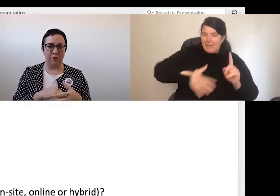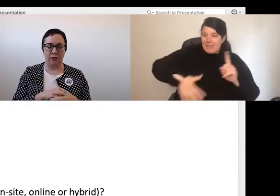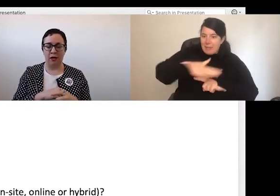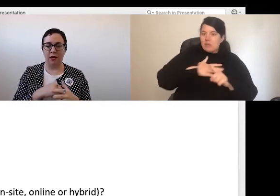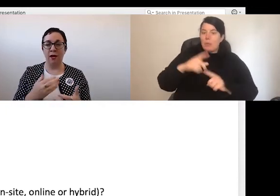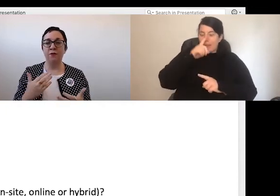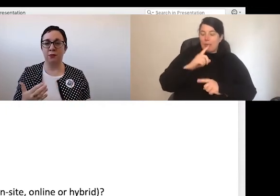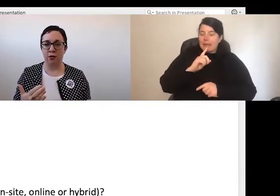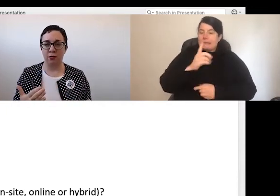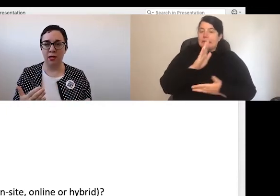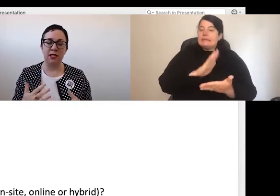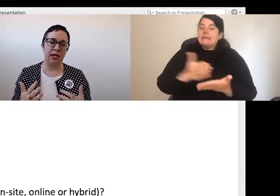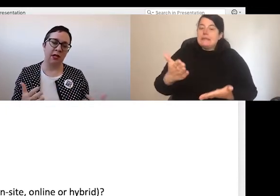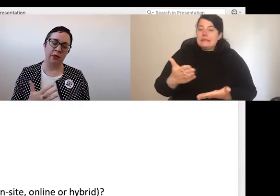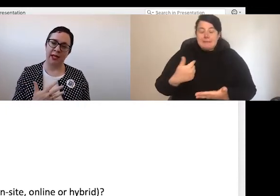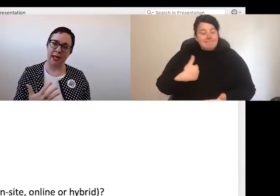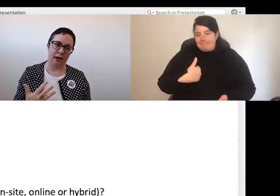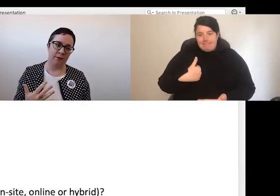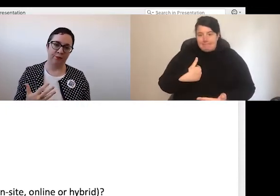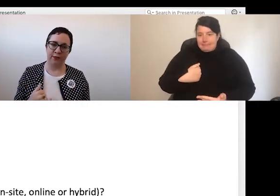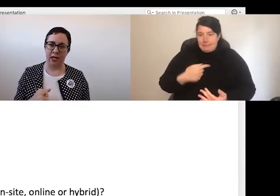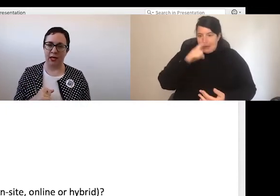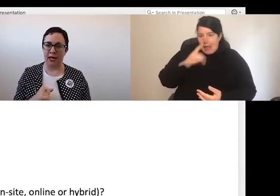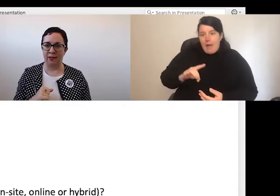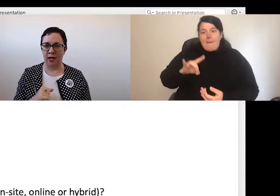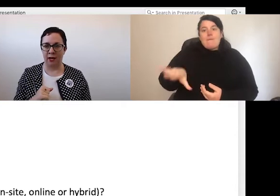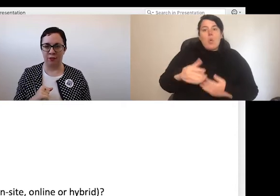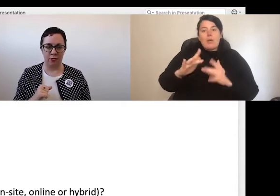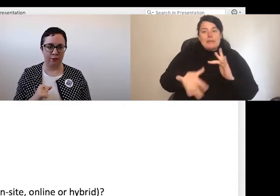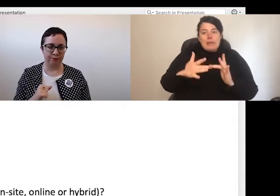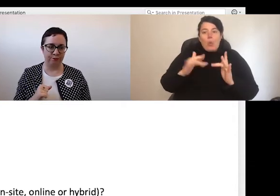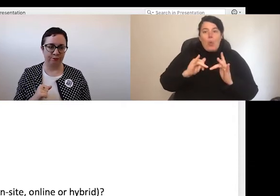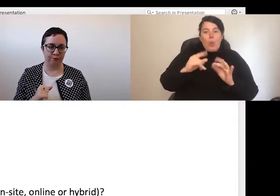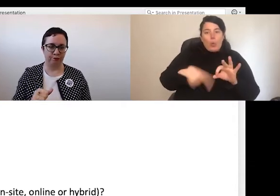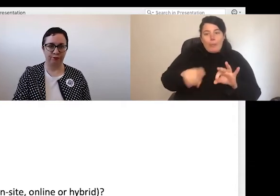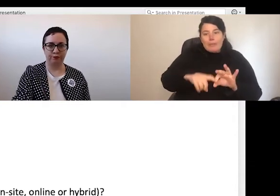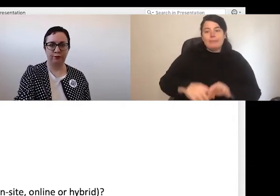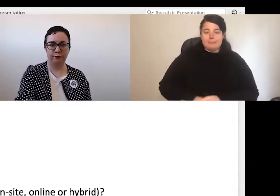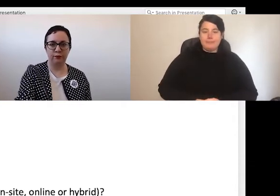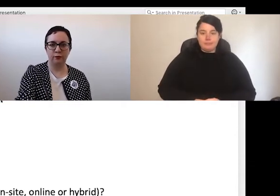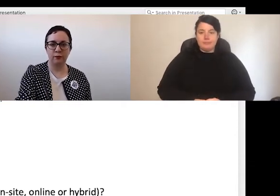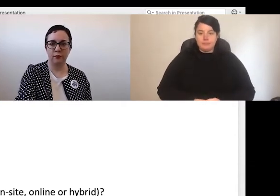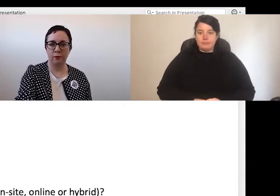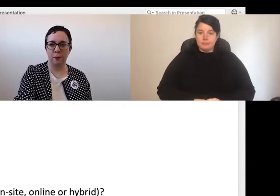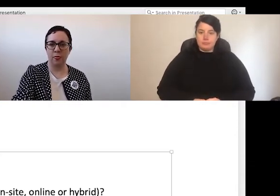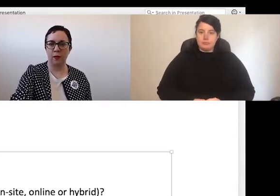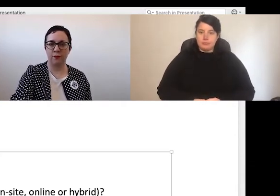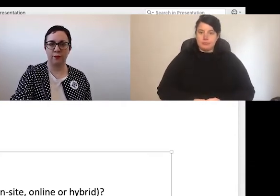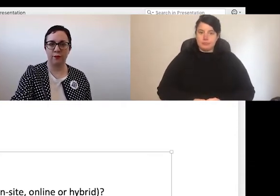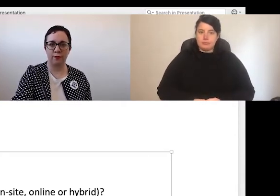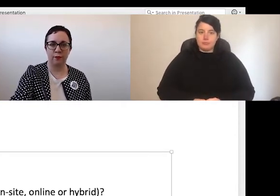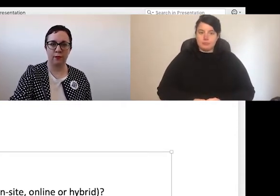feel comfortable to tell you what they can and they can't afford.